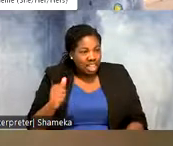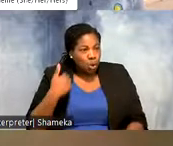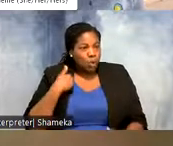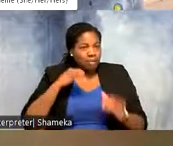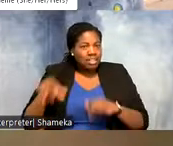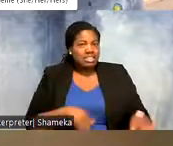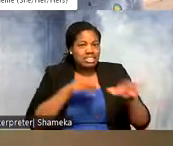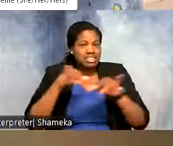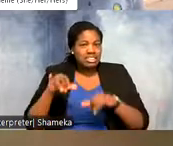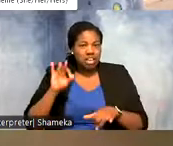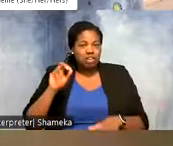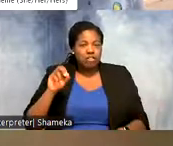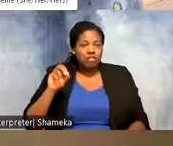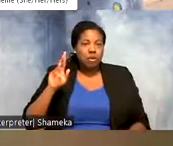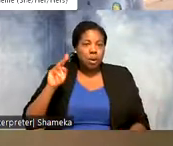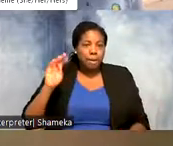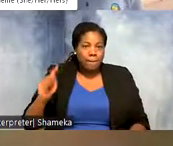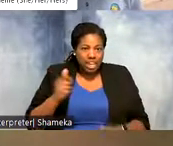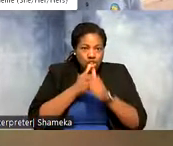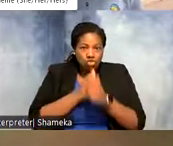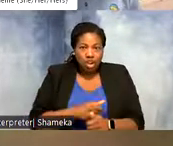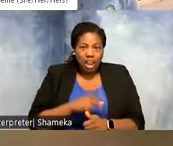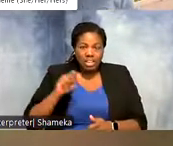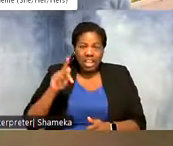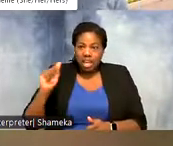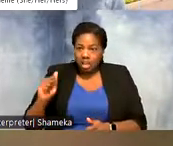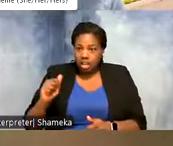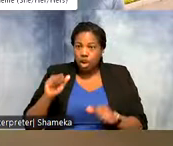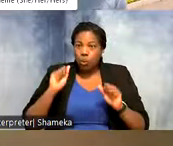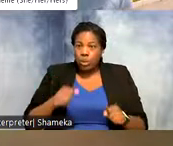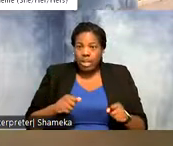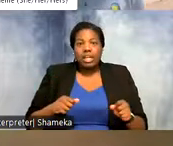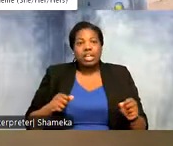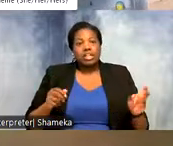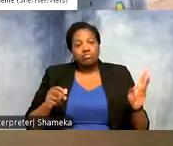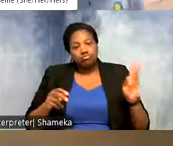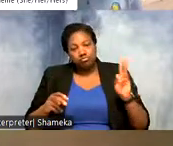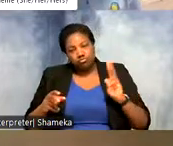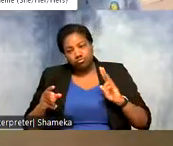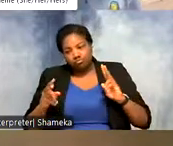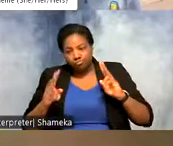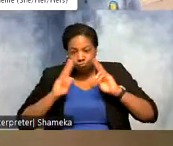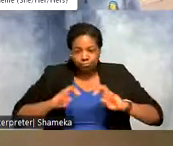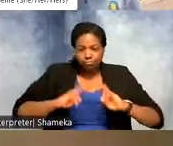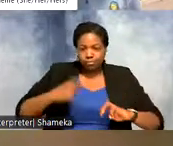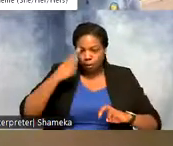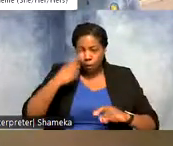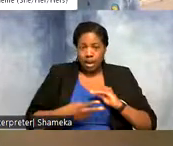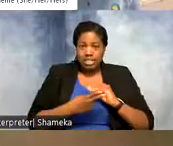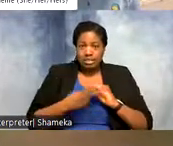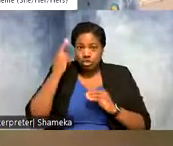and map the data in a way that we can can explore it for conservation purposes. >>Shellie: you are a coder!